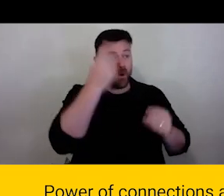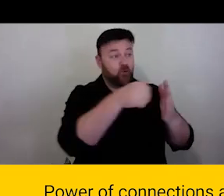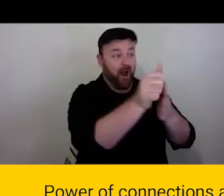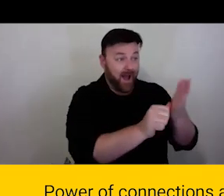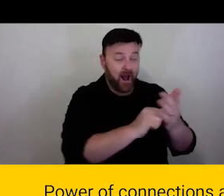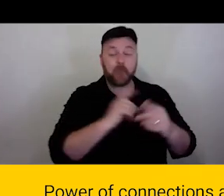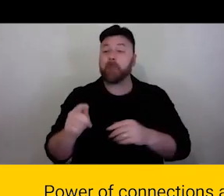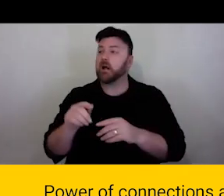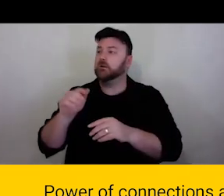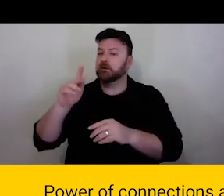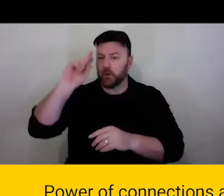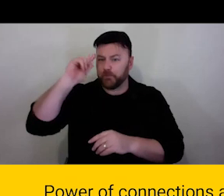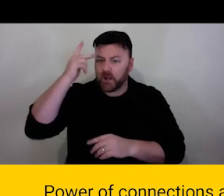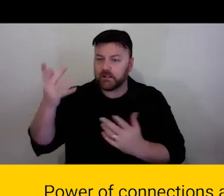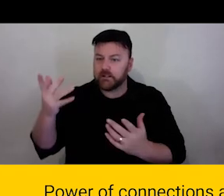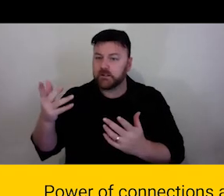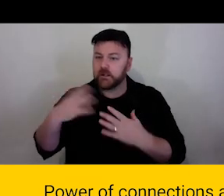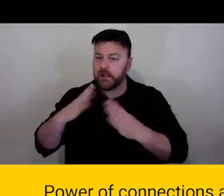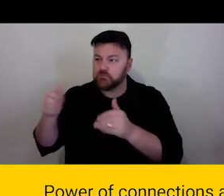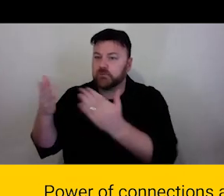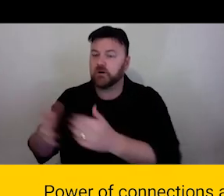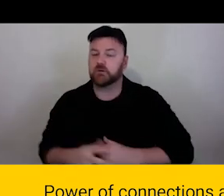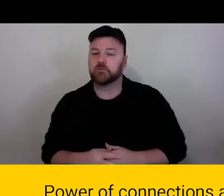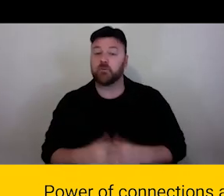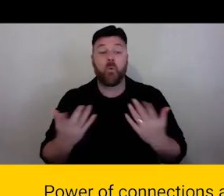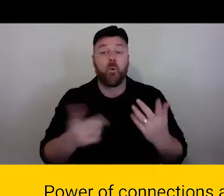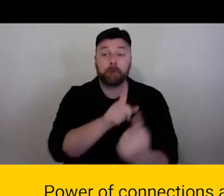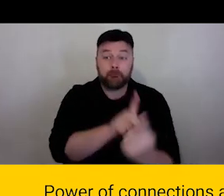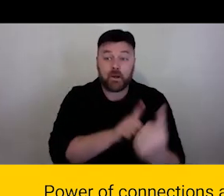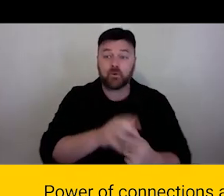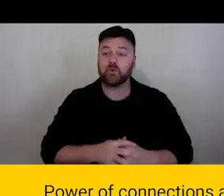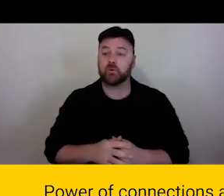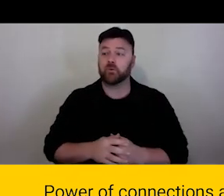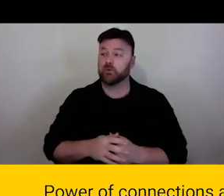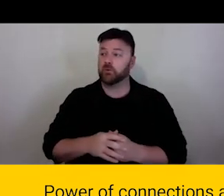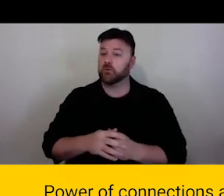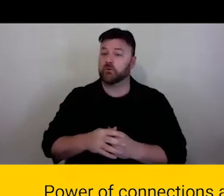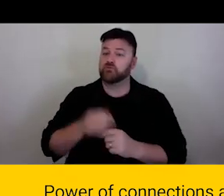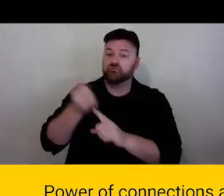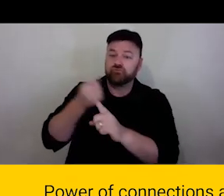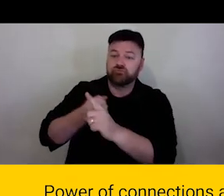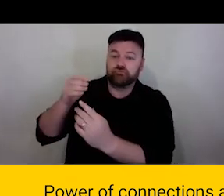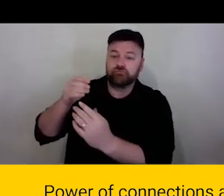that might mean taking time for mentoring or hosting other artists or writing bolshie letters to institutions or sharing a budget but